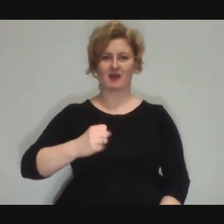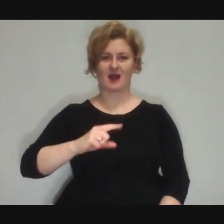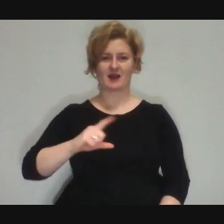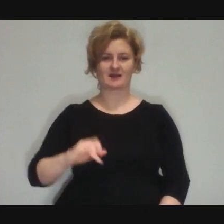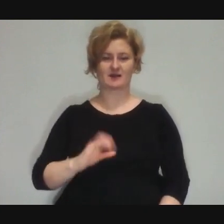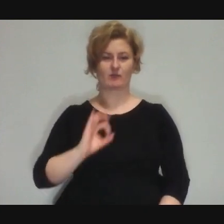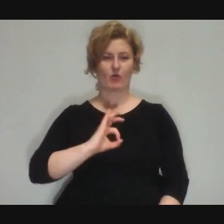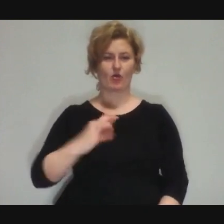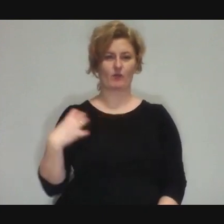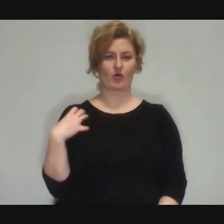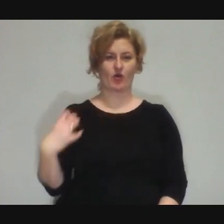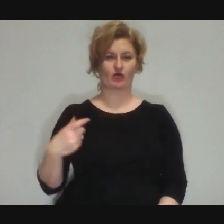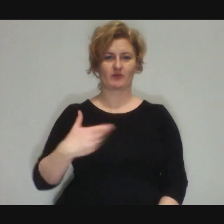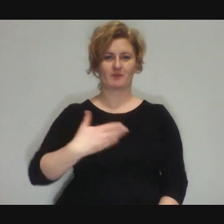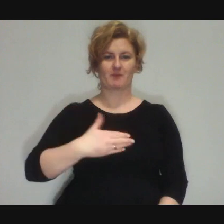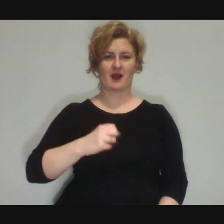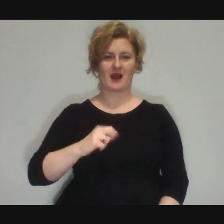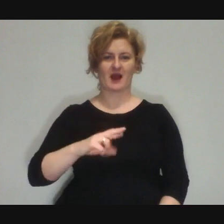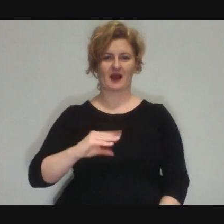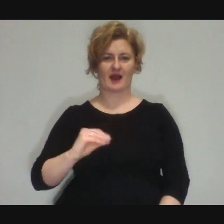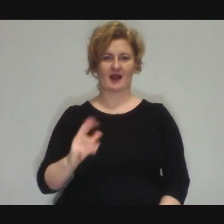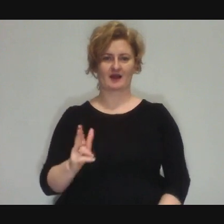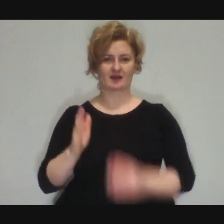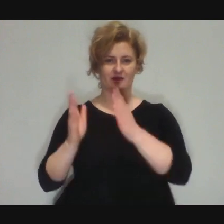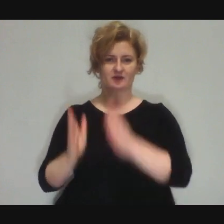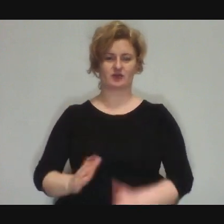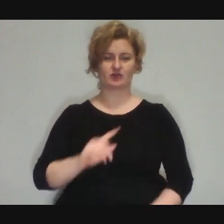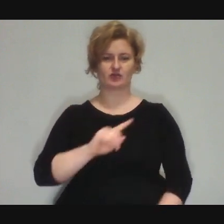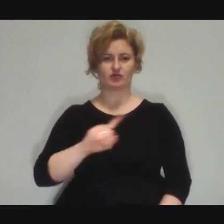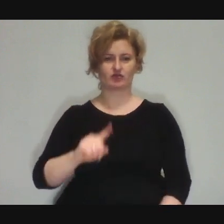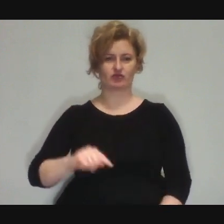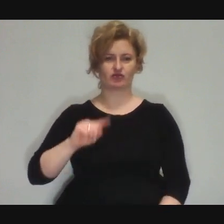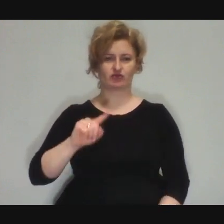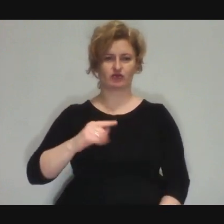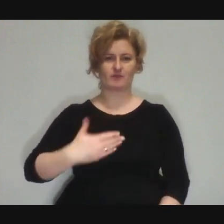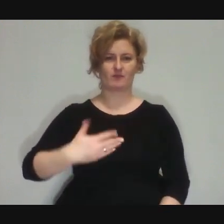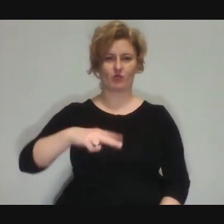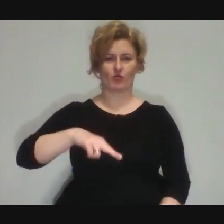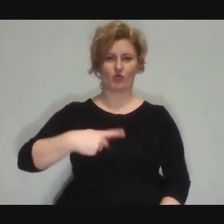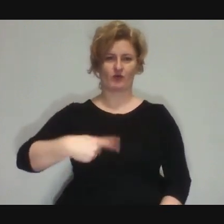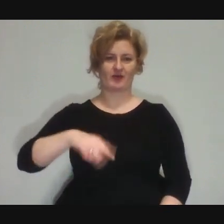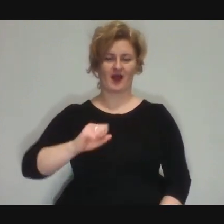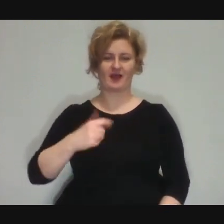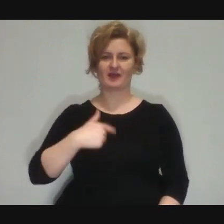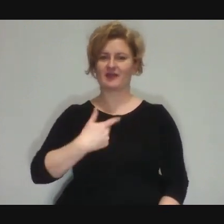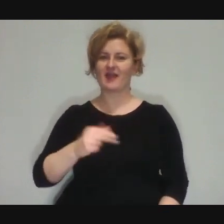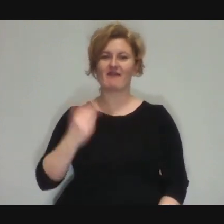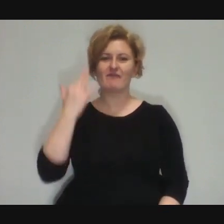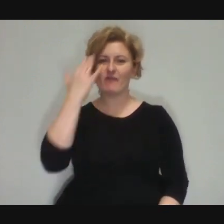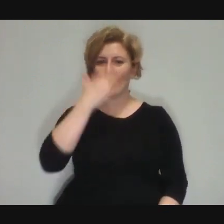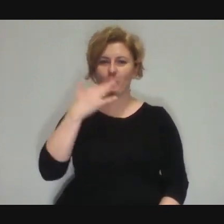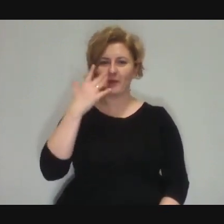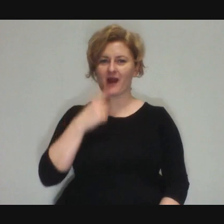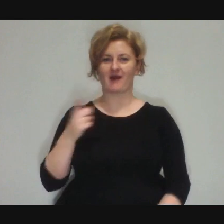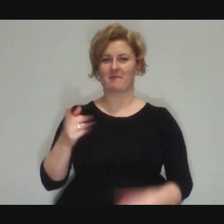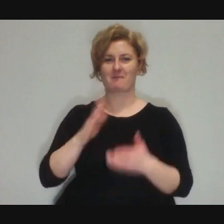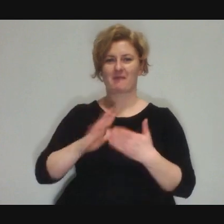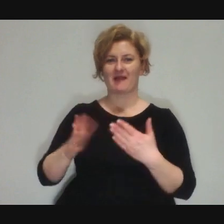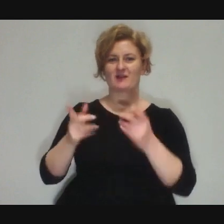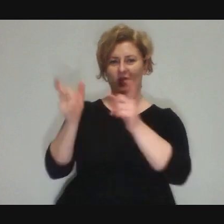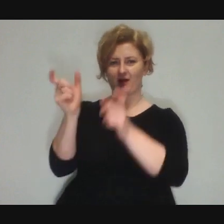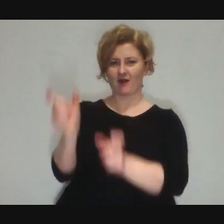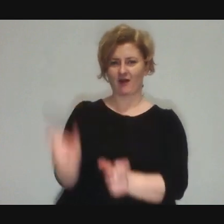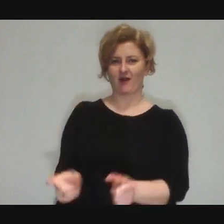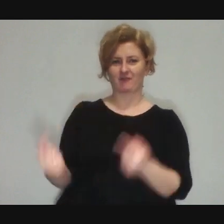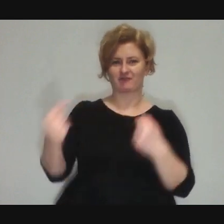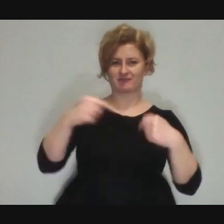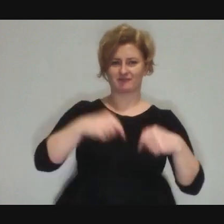I could not imagine Marek not appearing at circus meetings because he is a person in an institution,